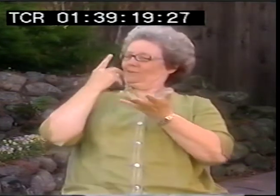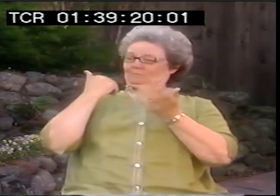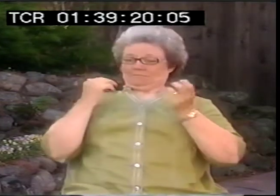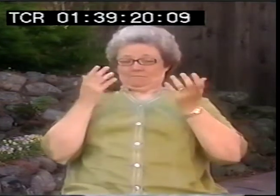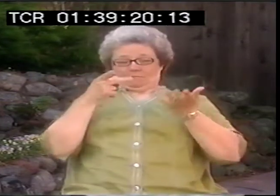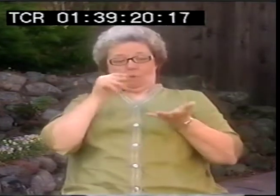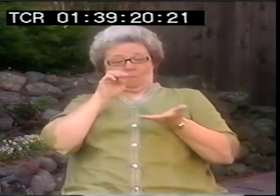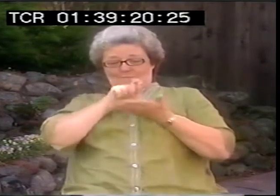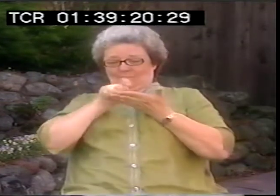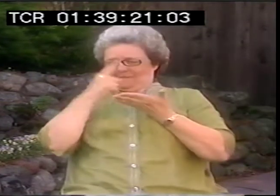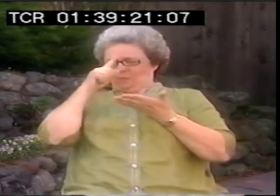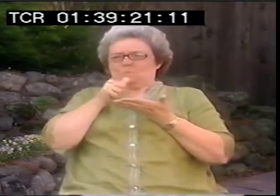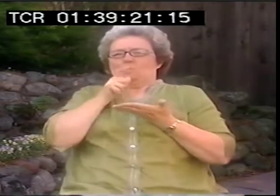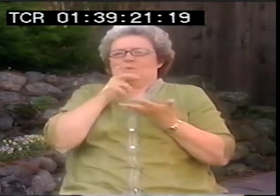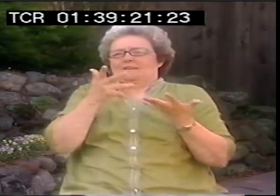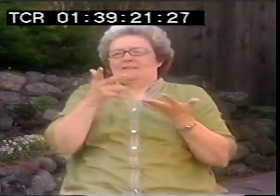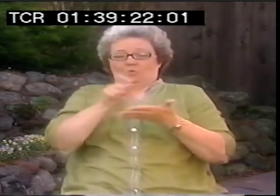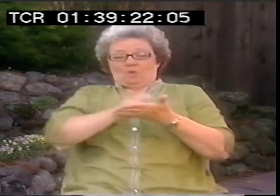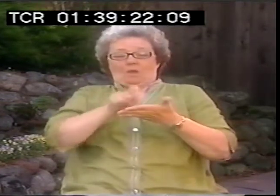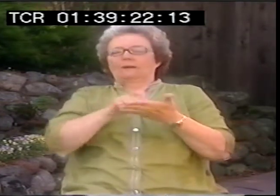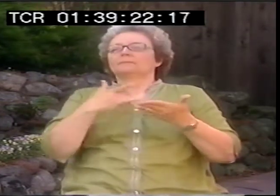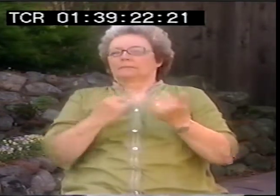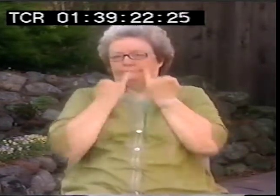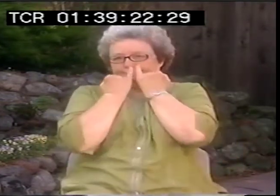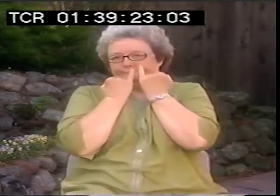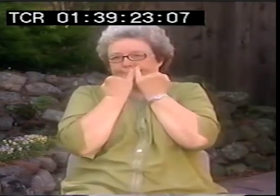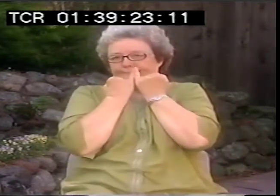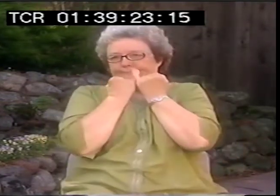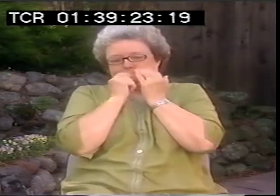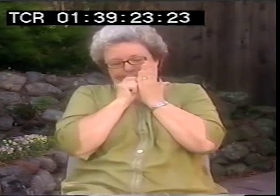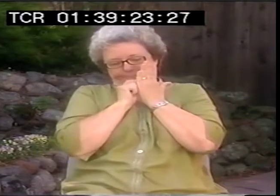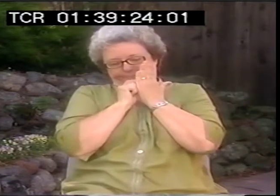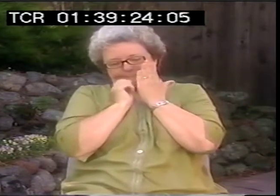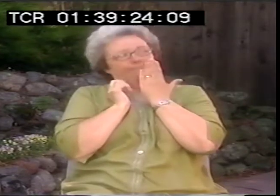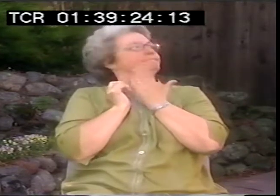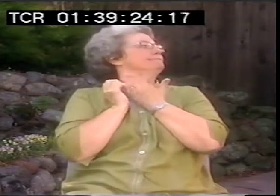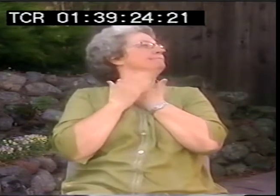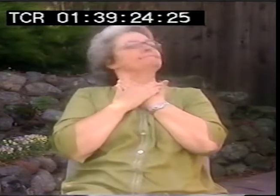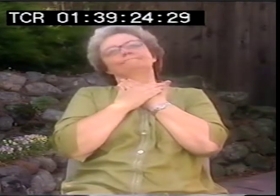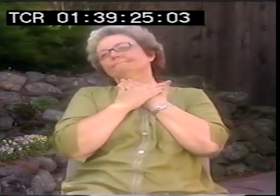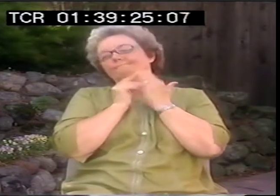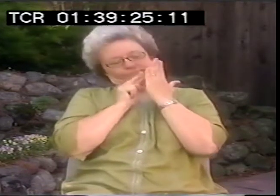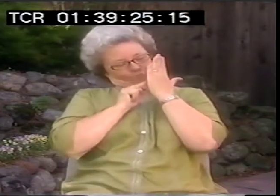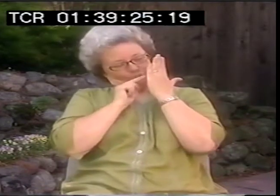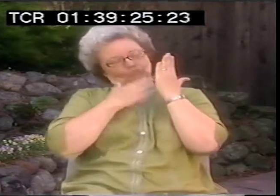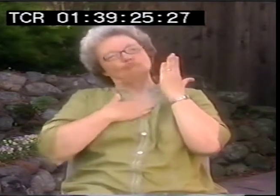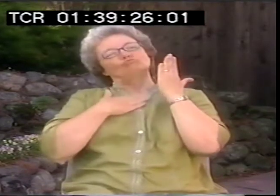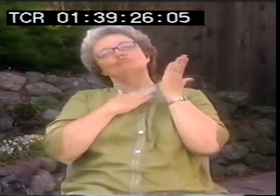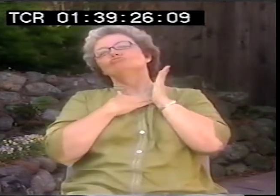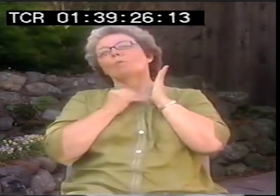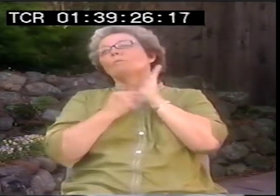So when you write a poem, who is it written for? If it's written, that's something that can stay personal, isolated, just unto yourselves.